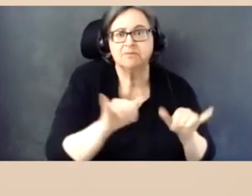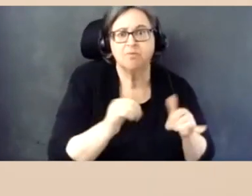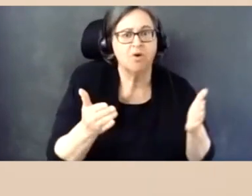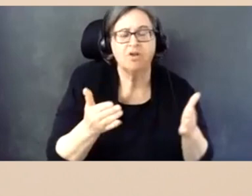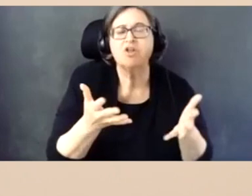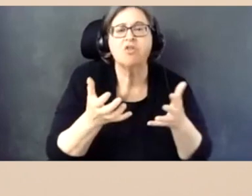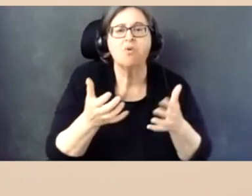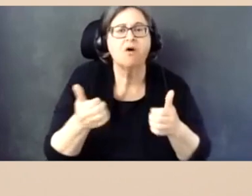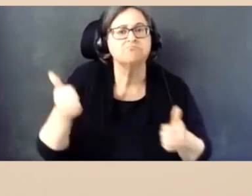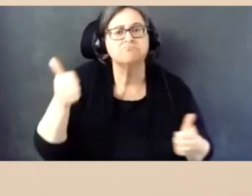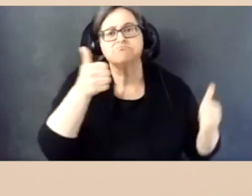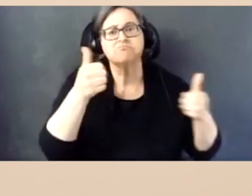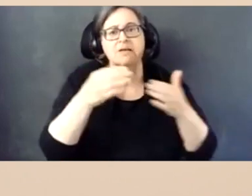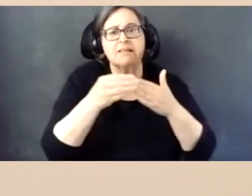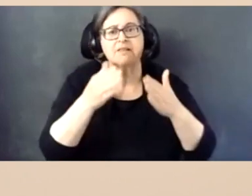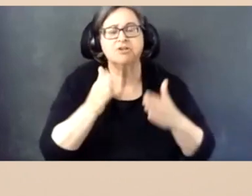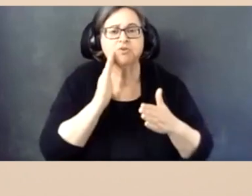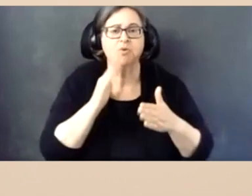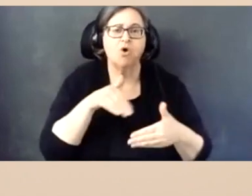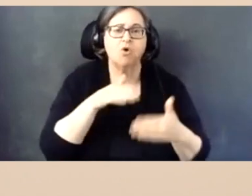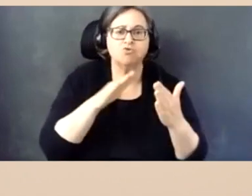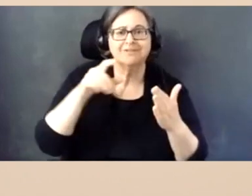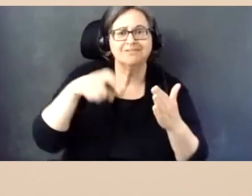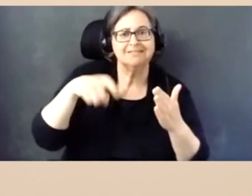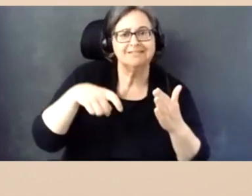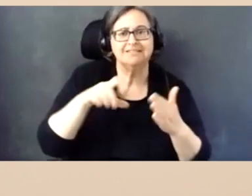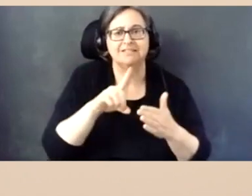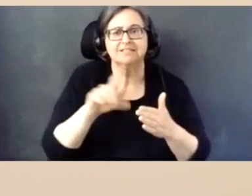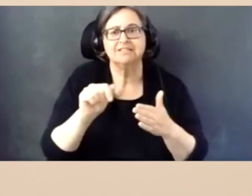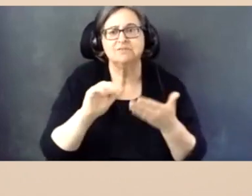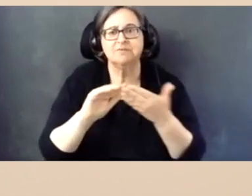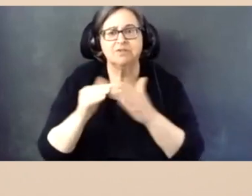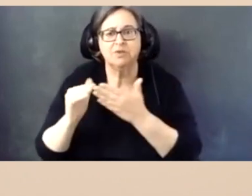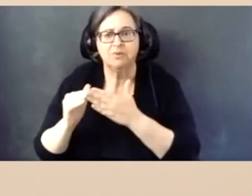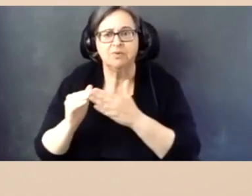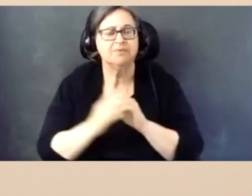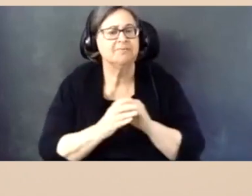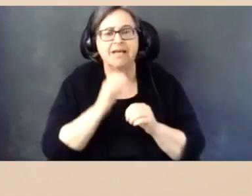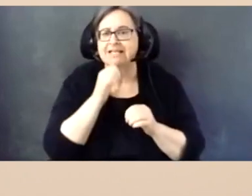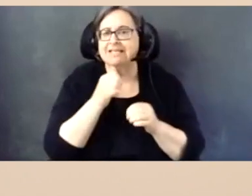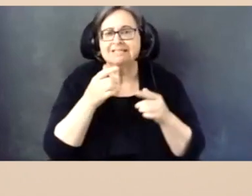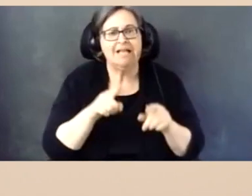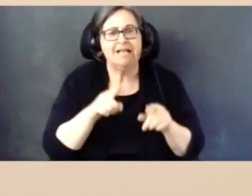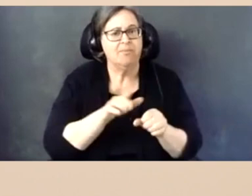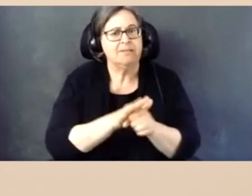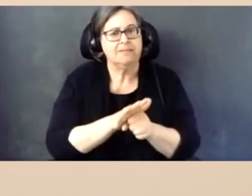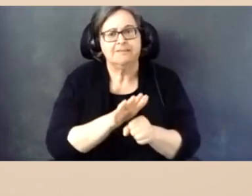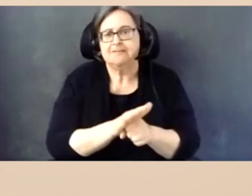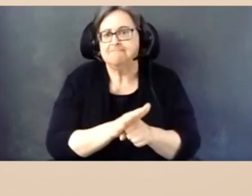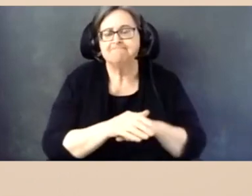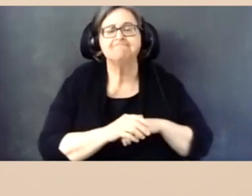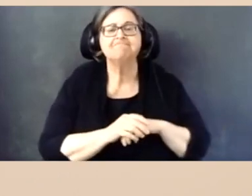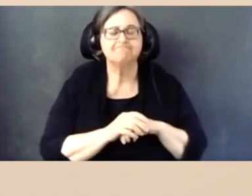they want leaders who will address the needs of the disability community, and that doesn't happen nearly often enough.